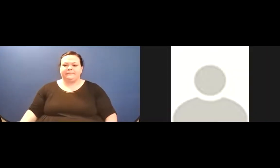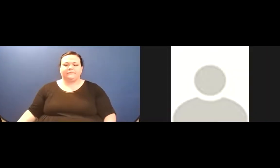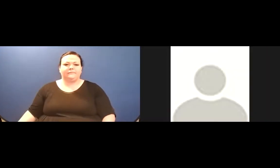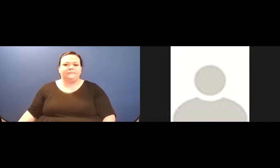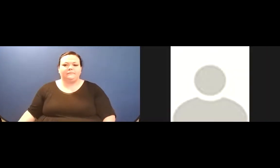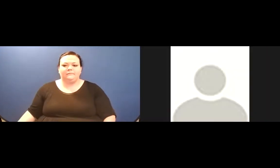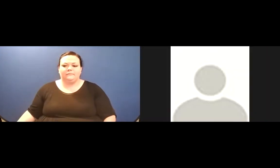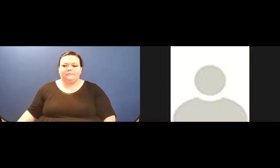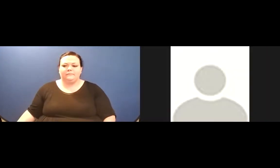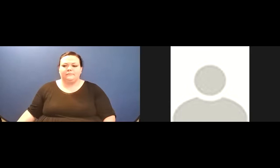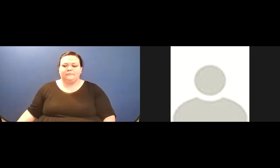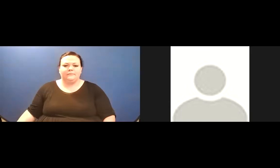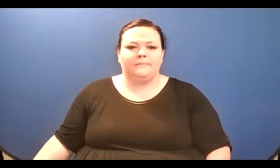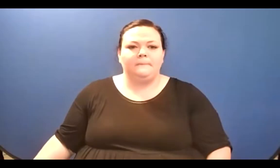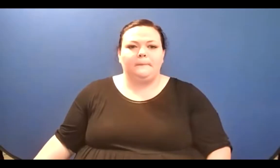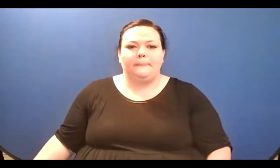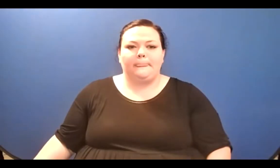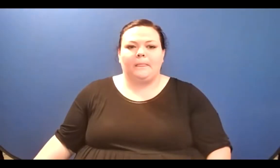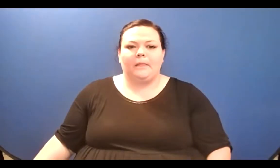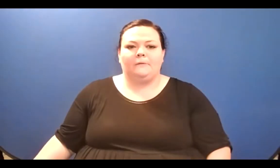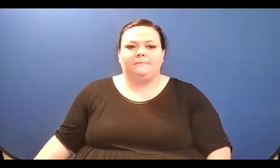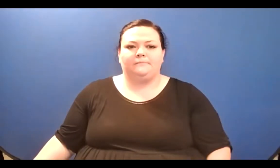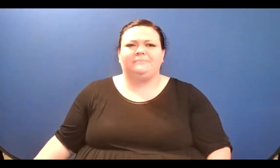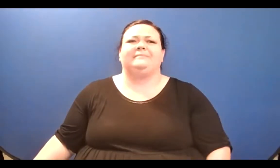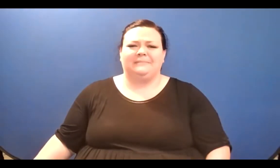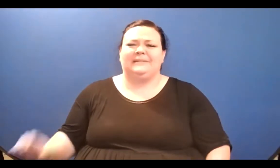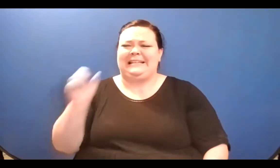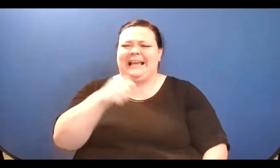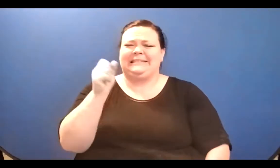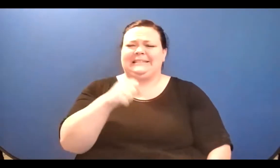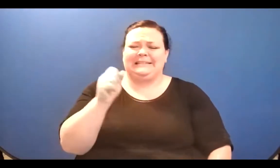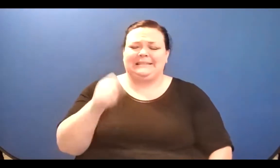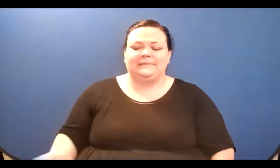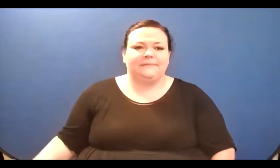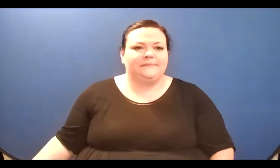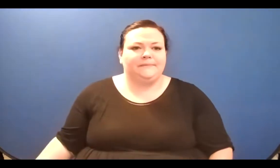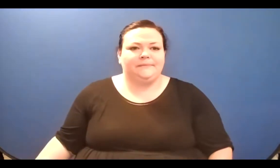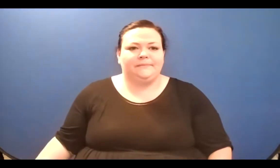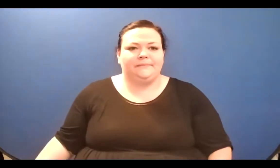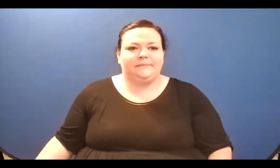them they're welcome another time too if it's winter/ the crop's gone the ground frozen & our